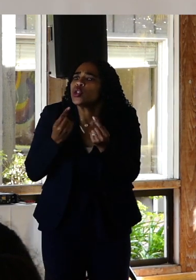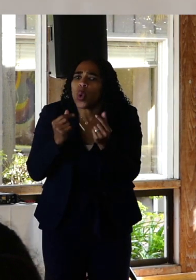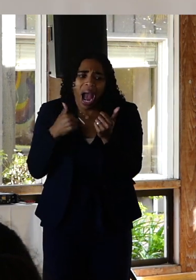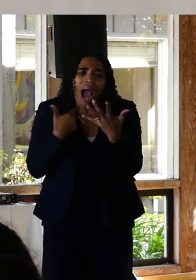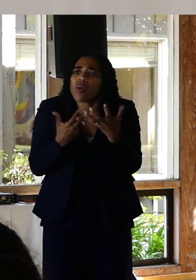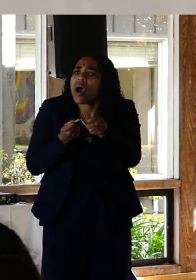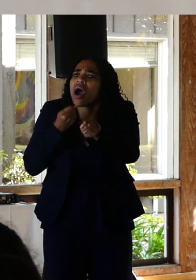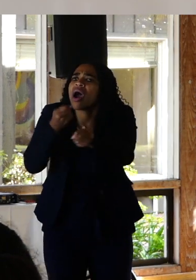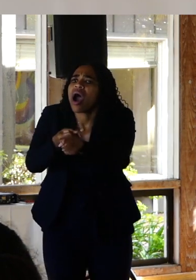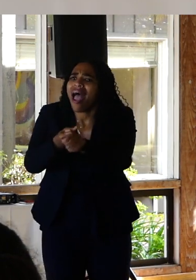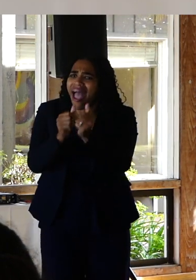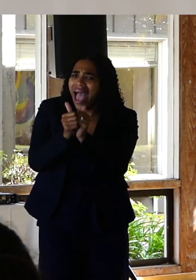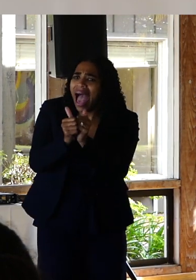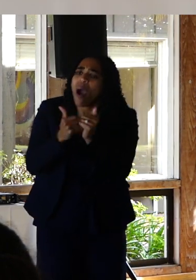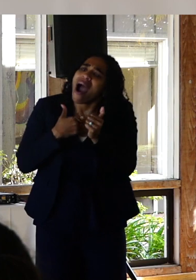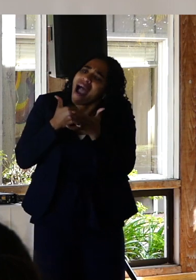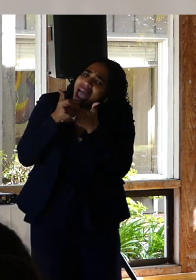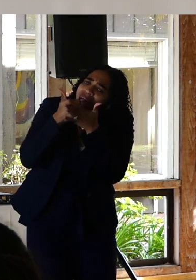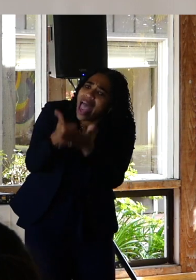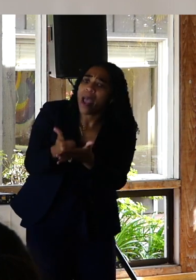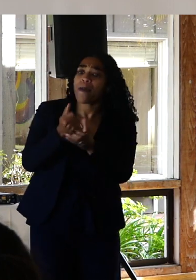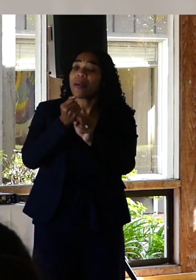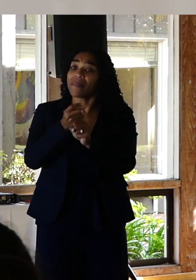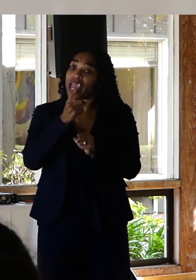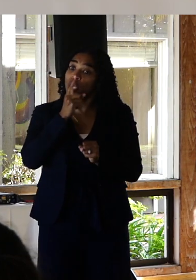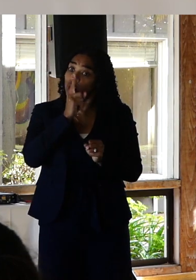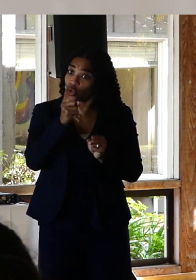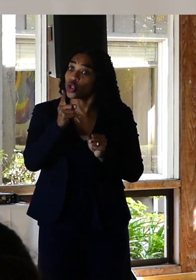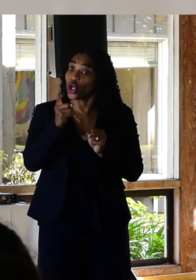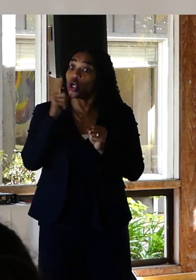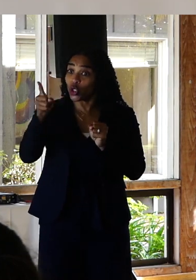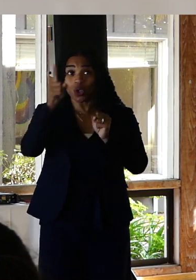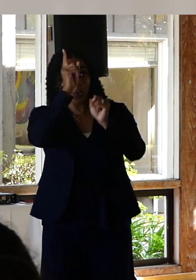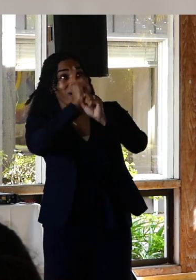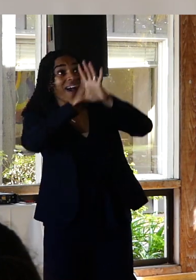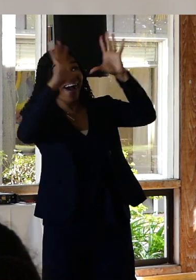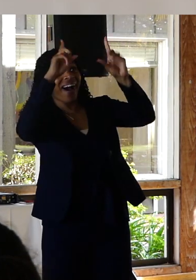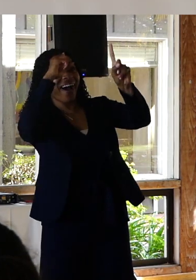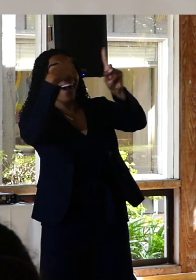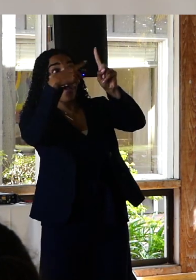can I support you in making sure that this paradigm change is sustainable